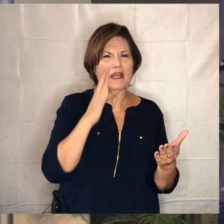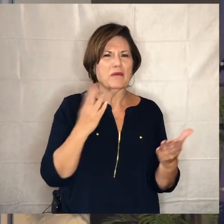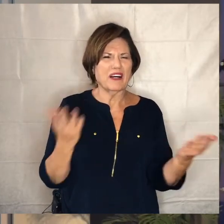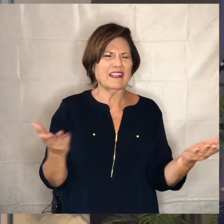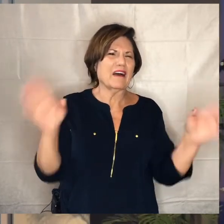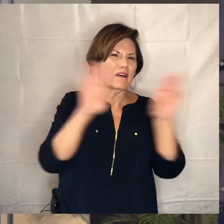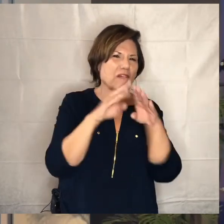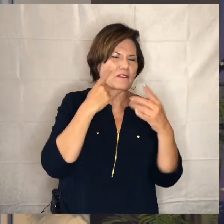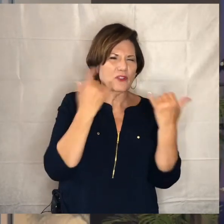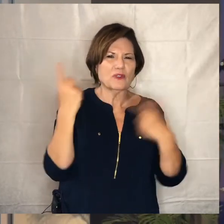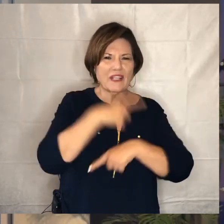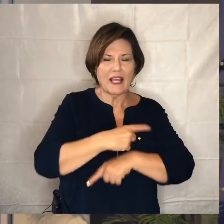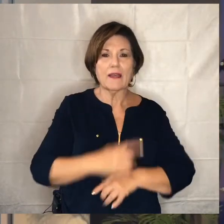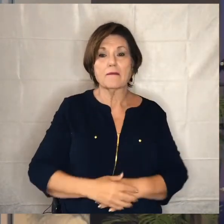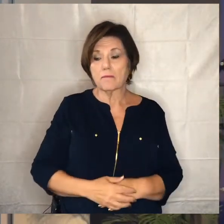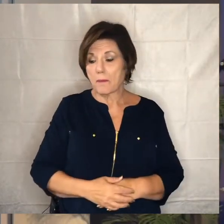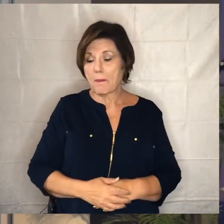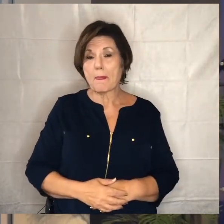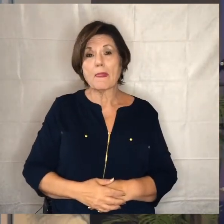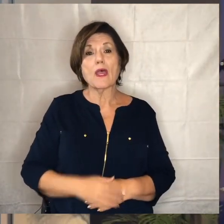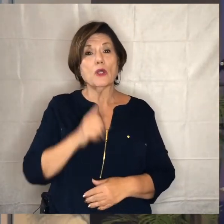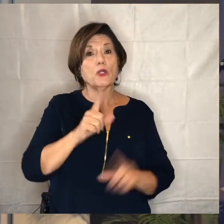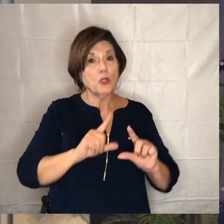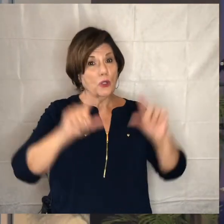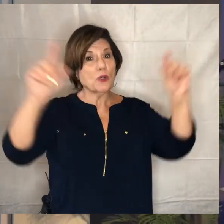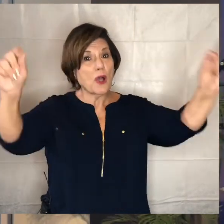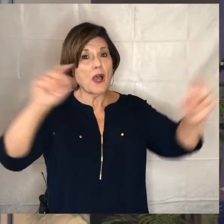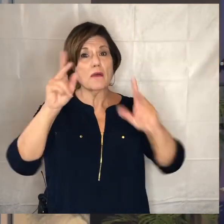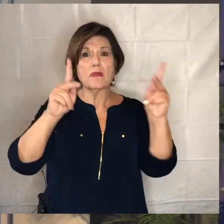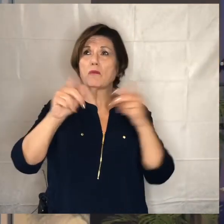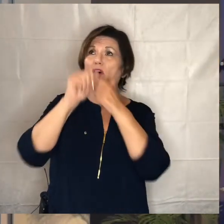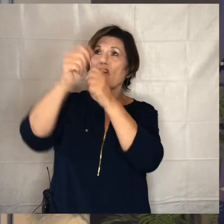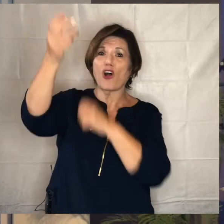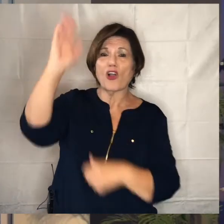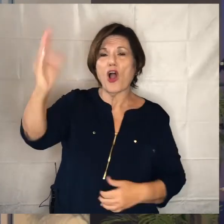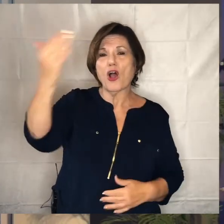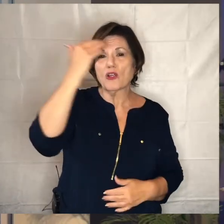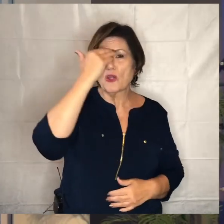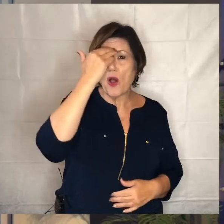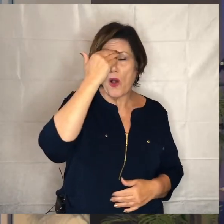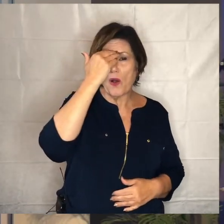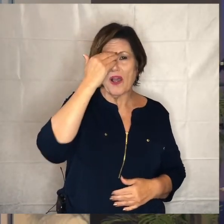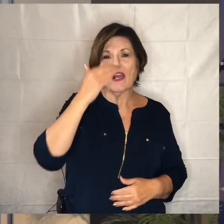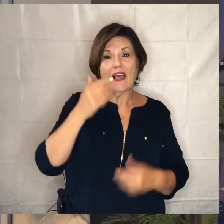for today go people of god knowing that the enemy